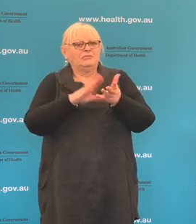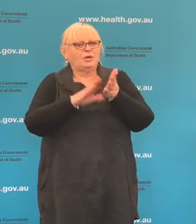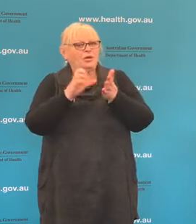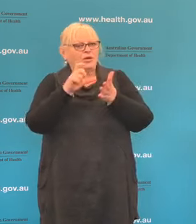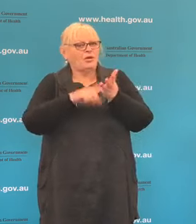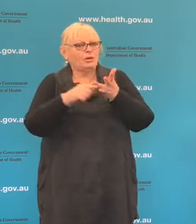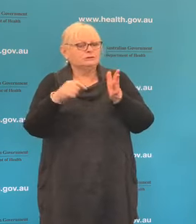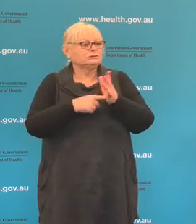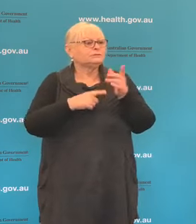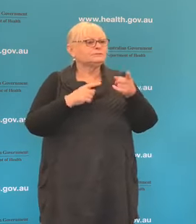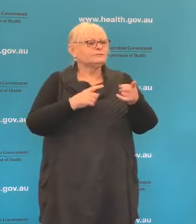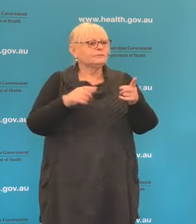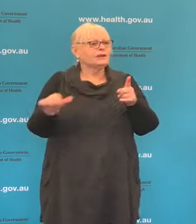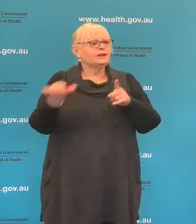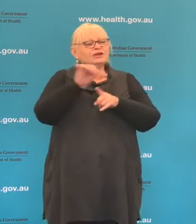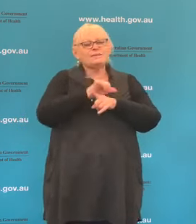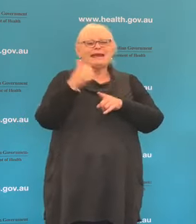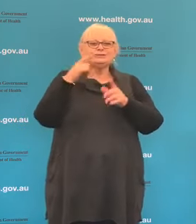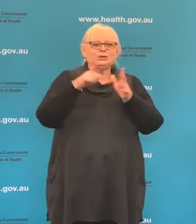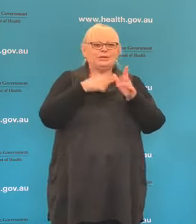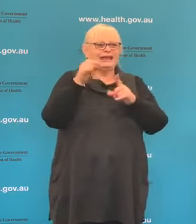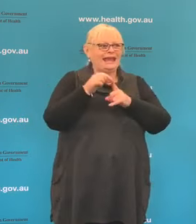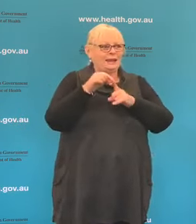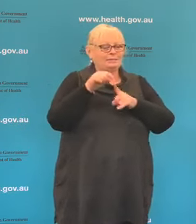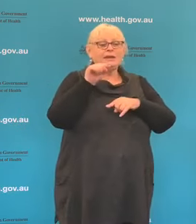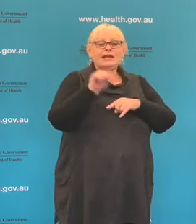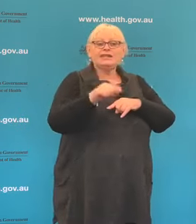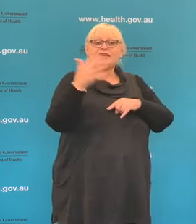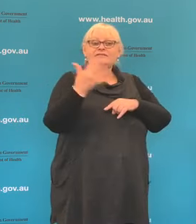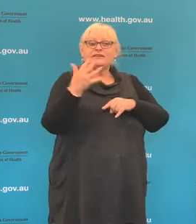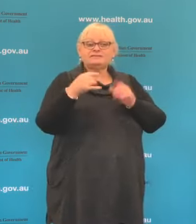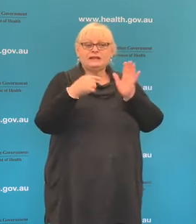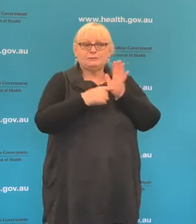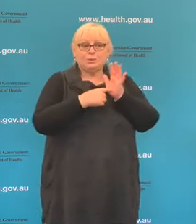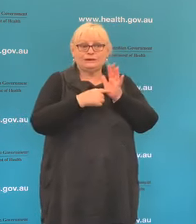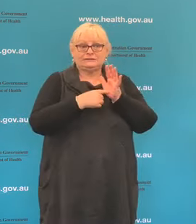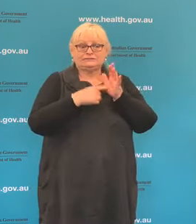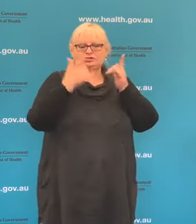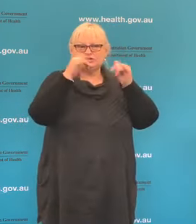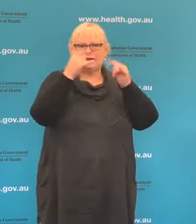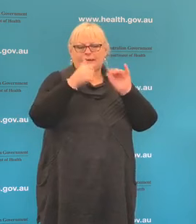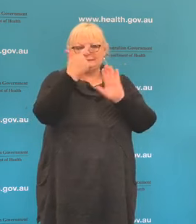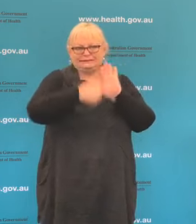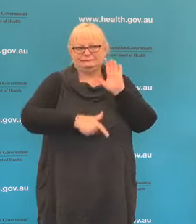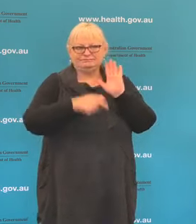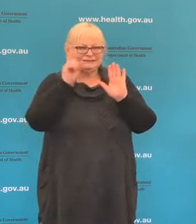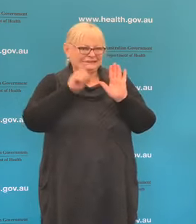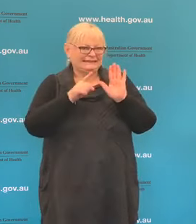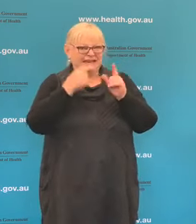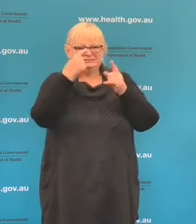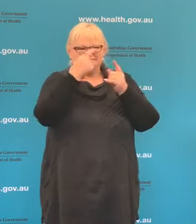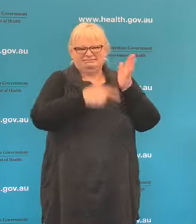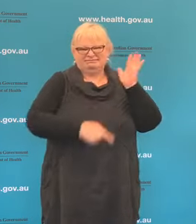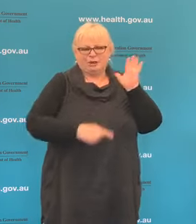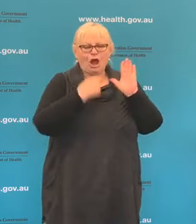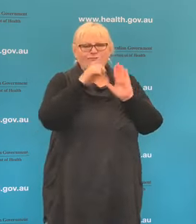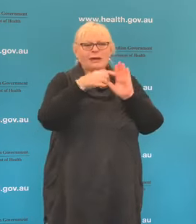Just back on the app sorry, that 15 point checklist was issued yesterday and the idea behind that is once all of those can be ticked, restrictions